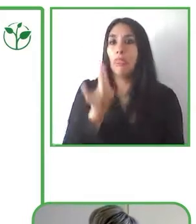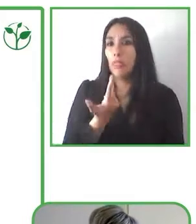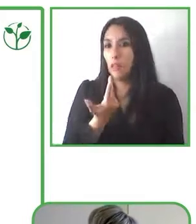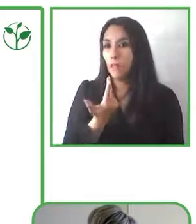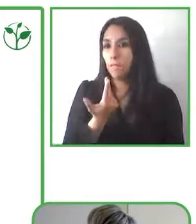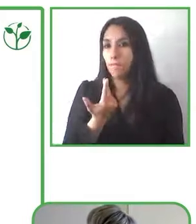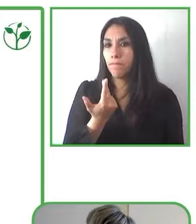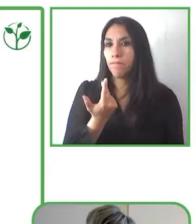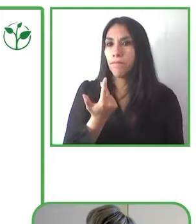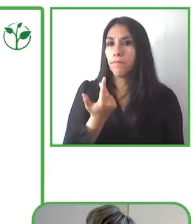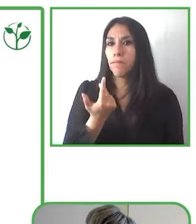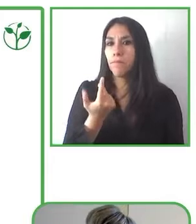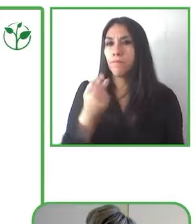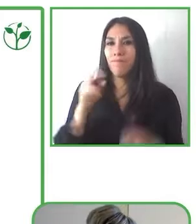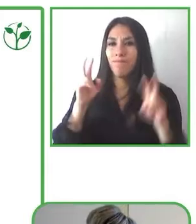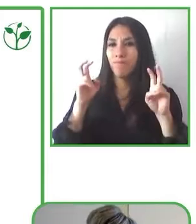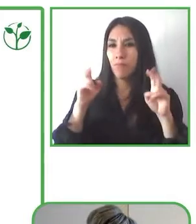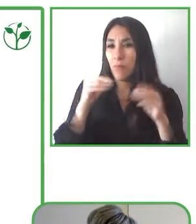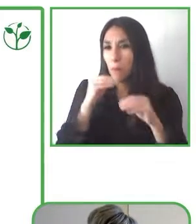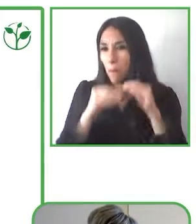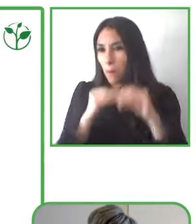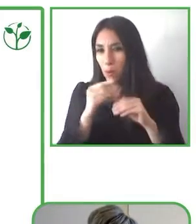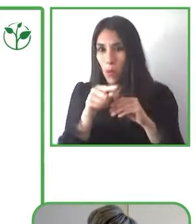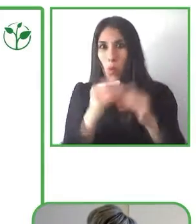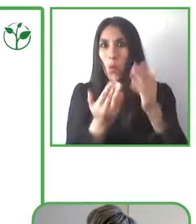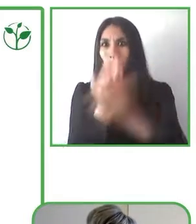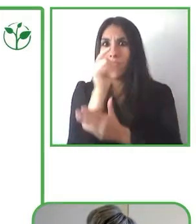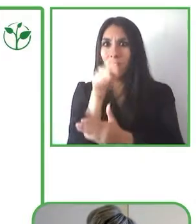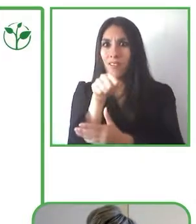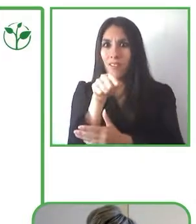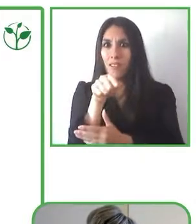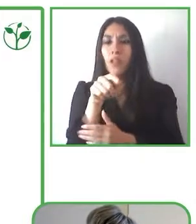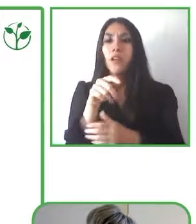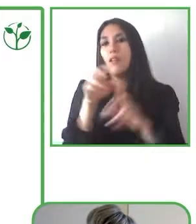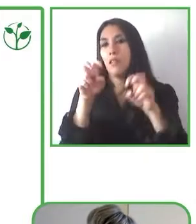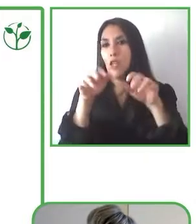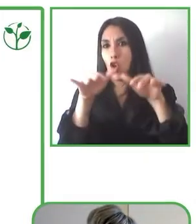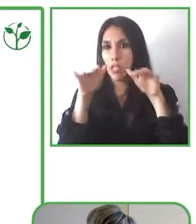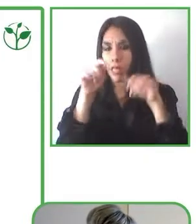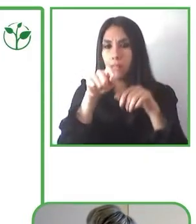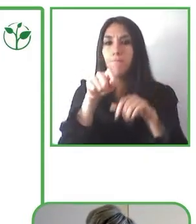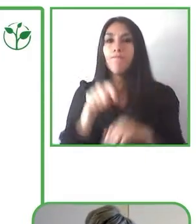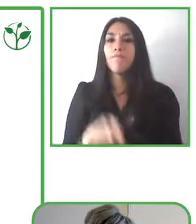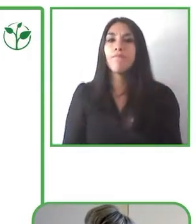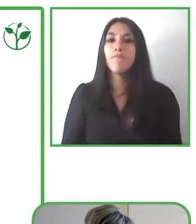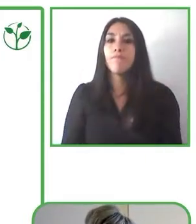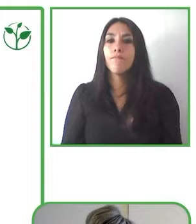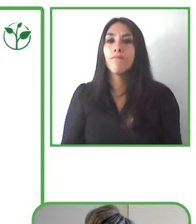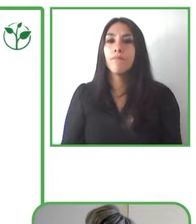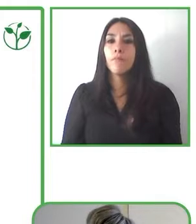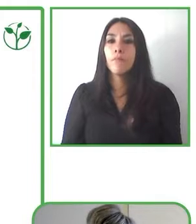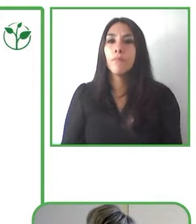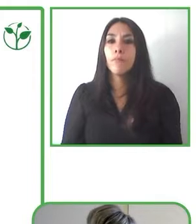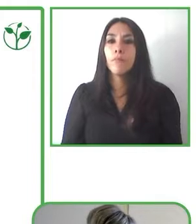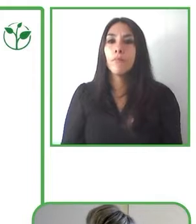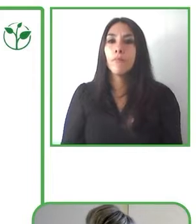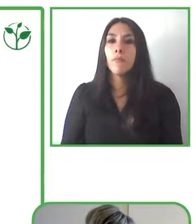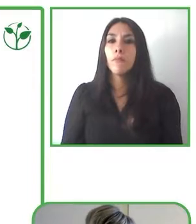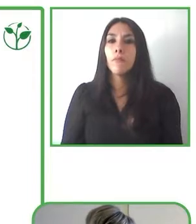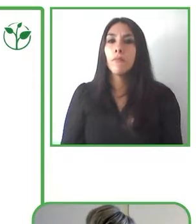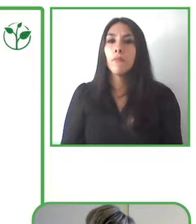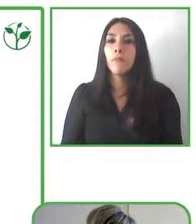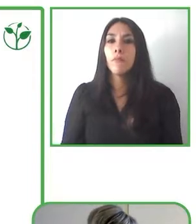So, seeing this situation VEM CA with all its accessibility features